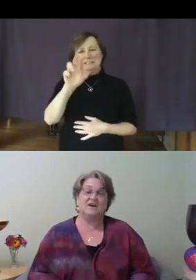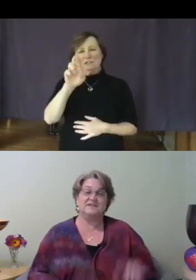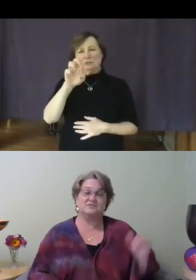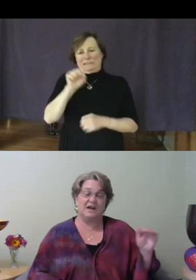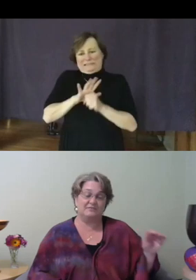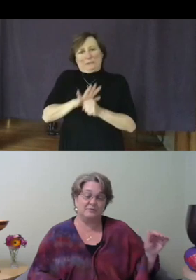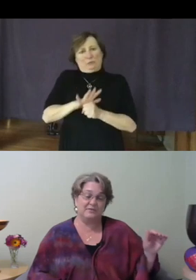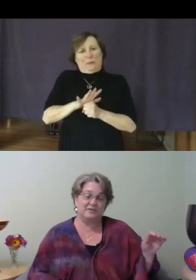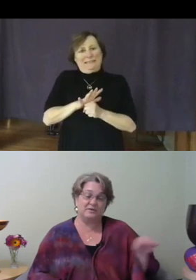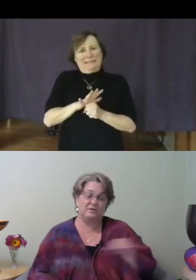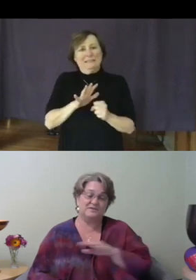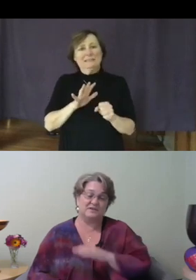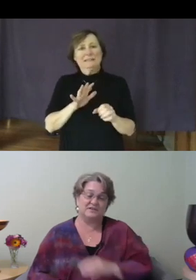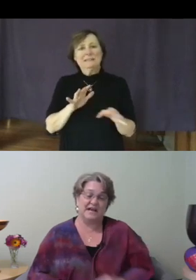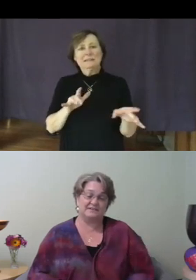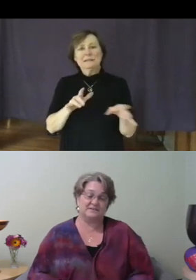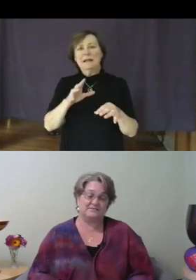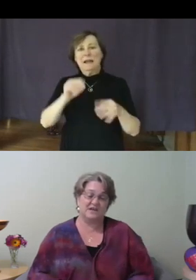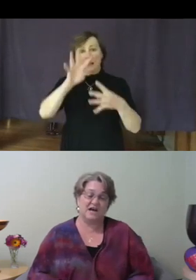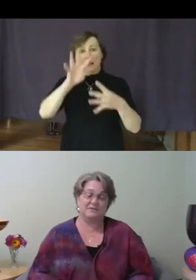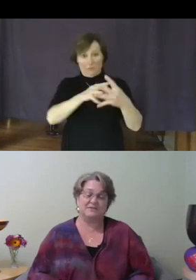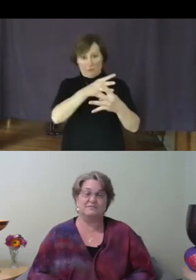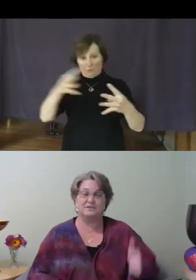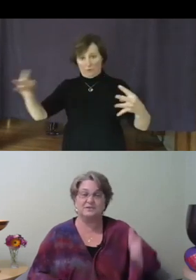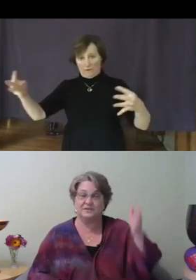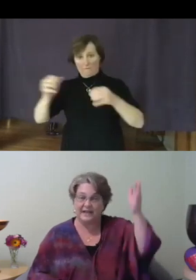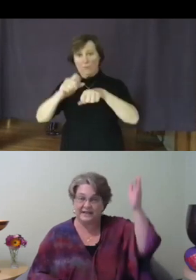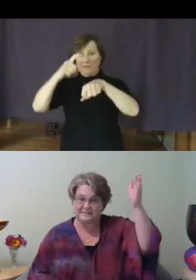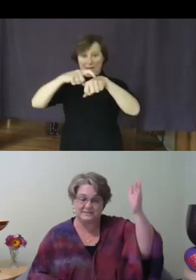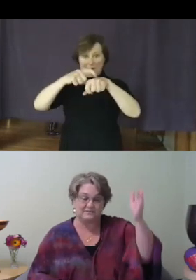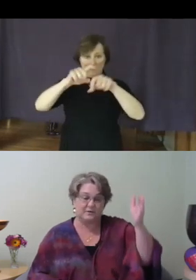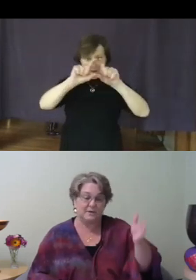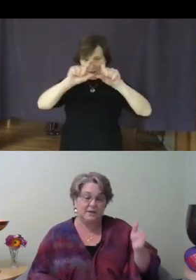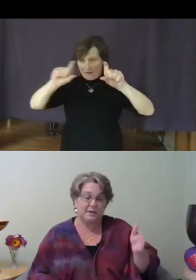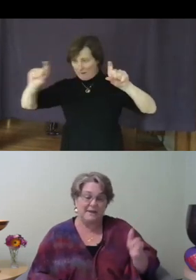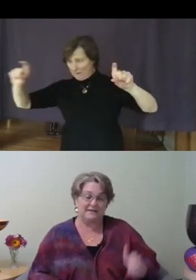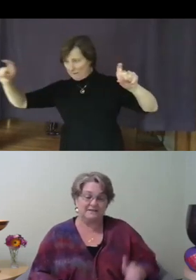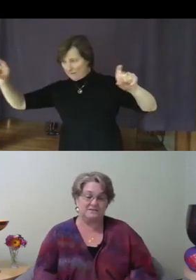this graph with the horizontal axis of time and vertical axis, from balance to